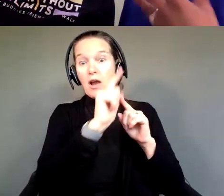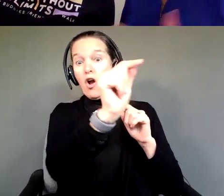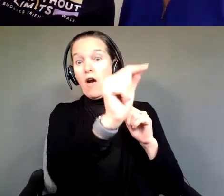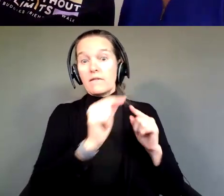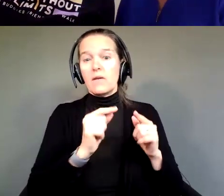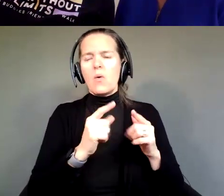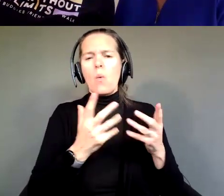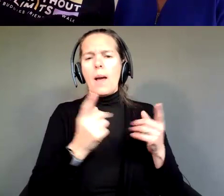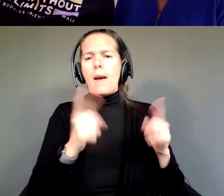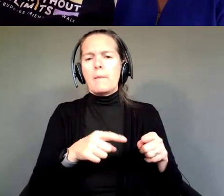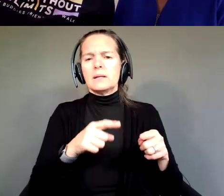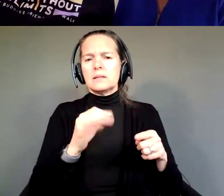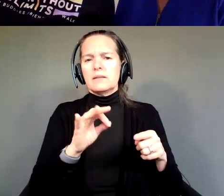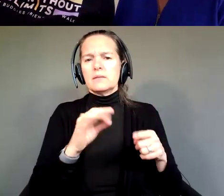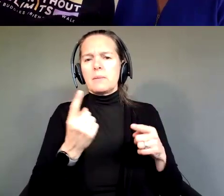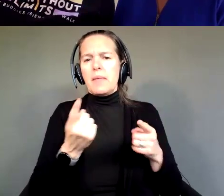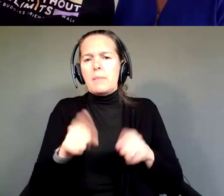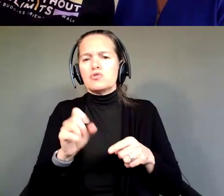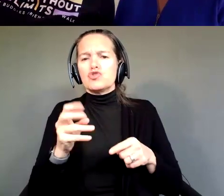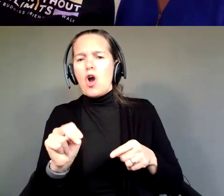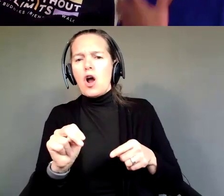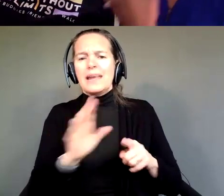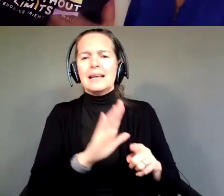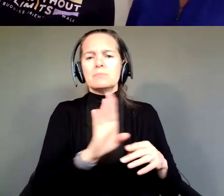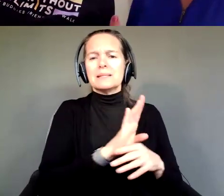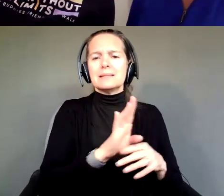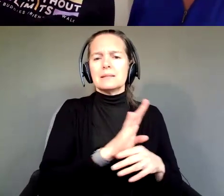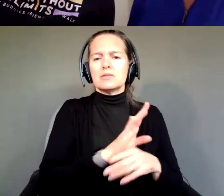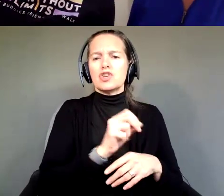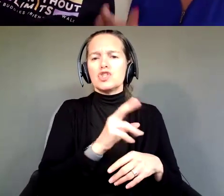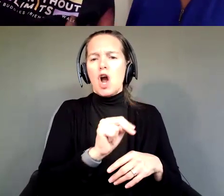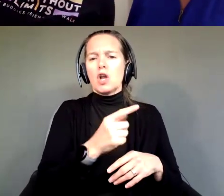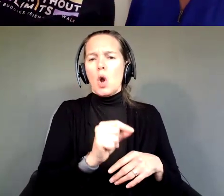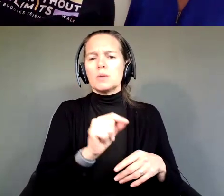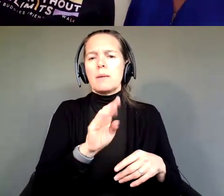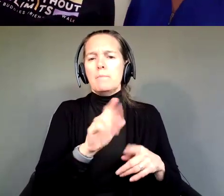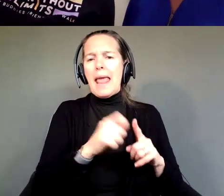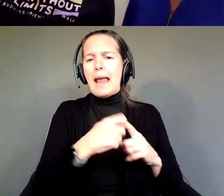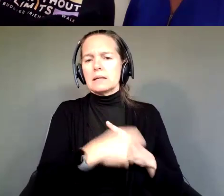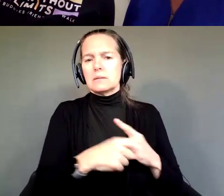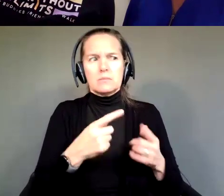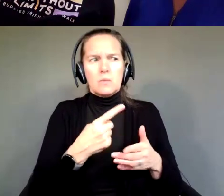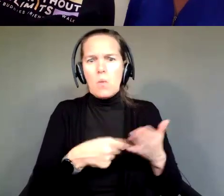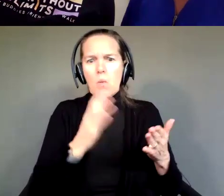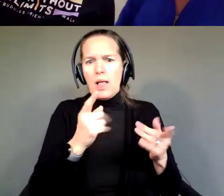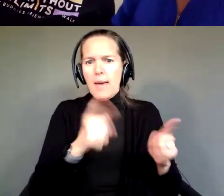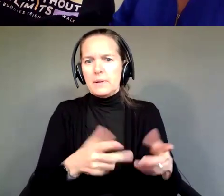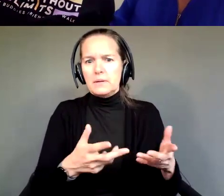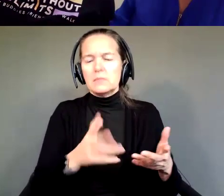So, yeah, we're allowed to utilize Guardian Advocacy to assist Shawn and to support him in his decisions.